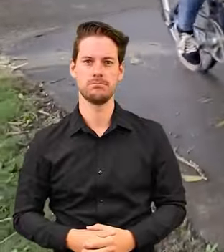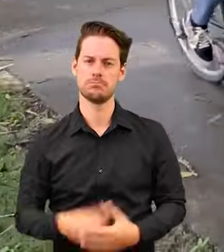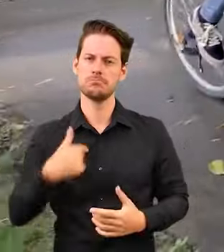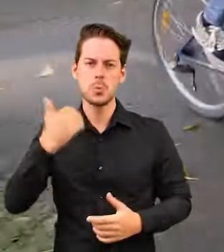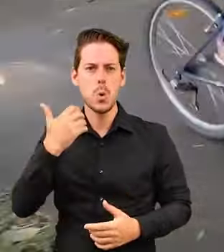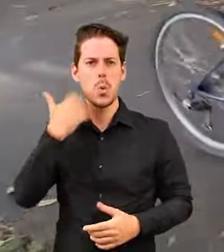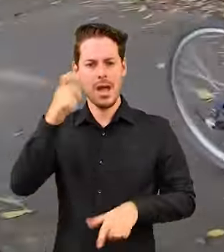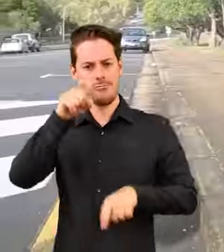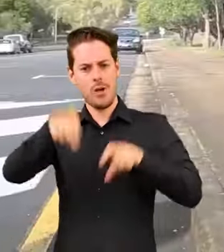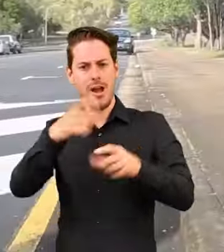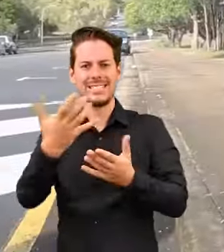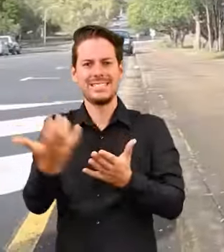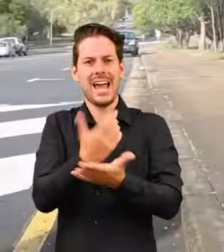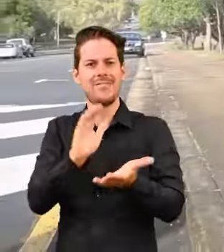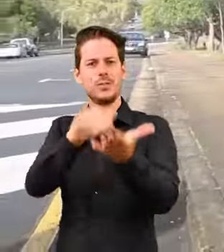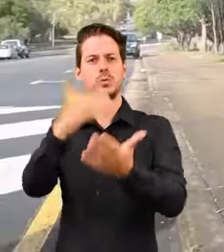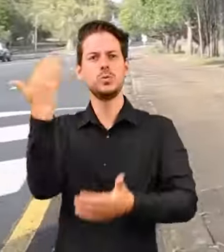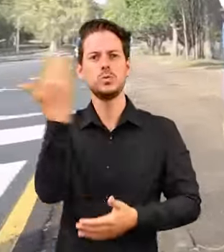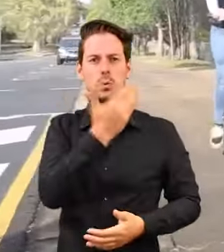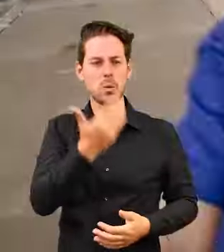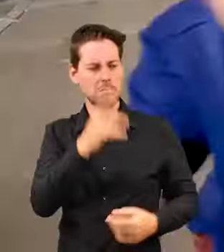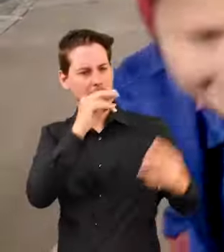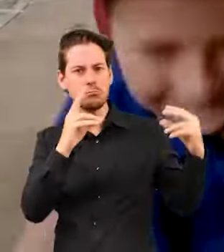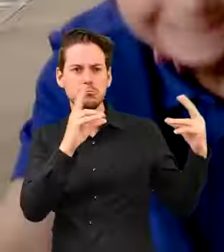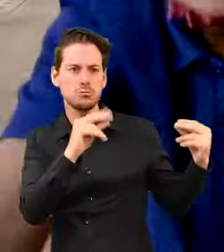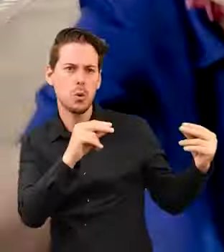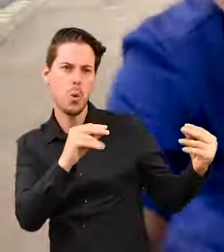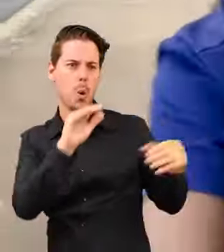We always ride safely to school. You can talk about what you